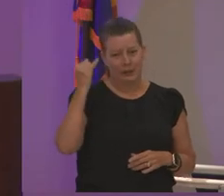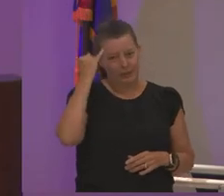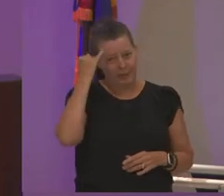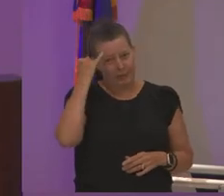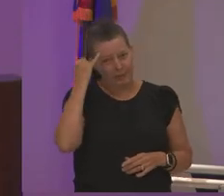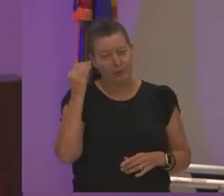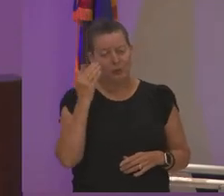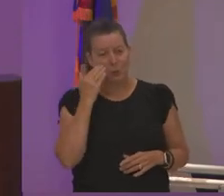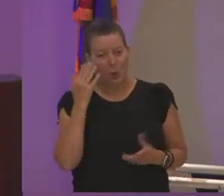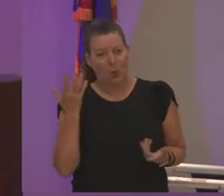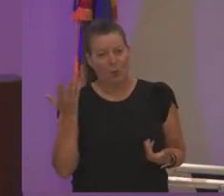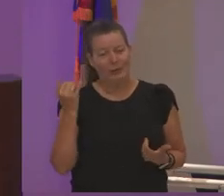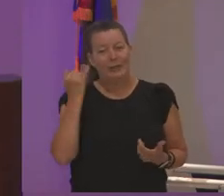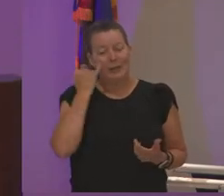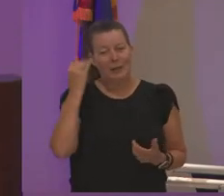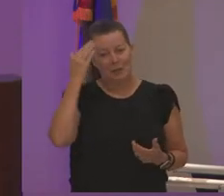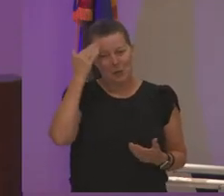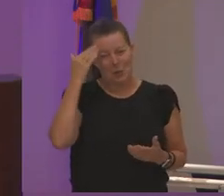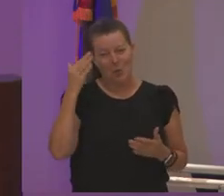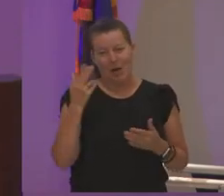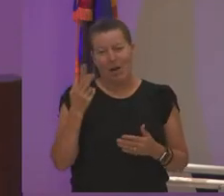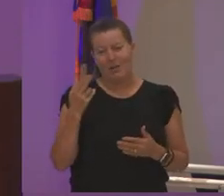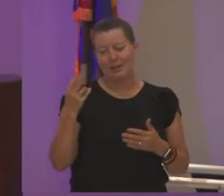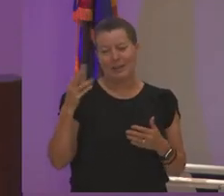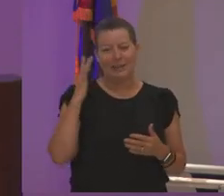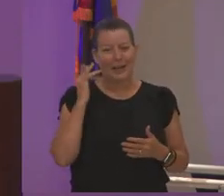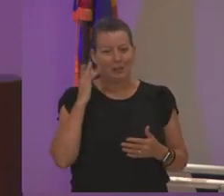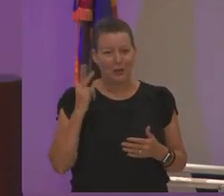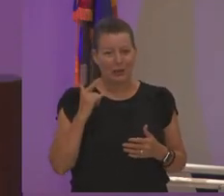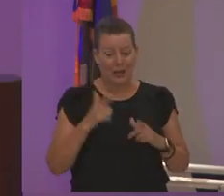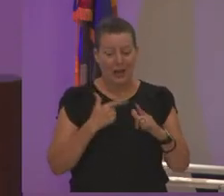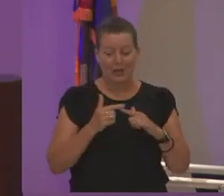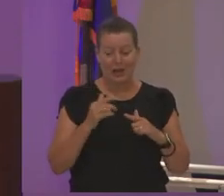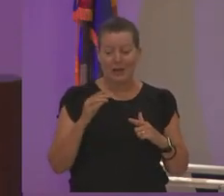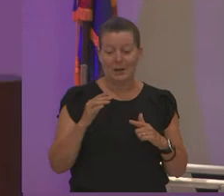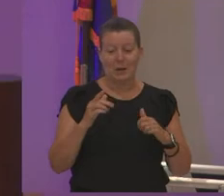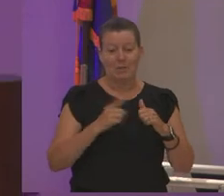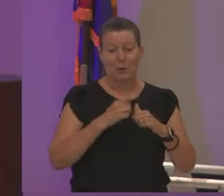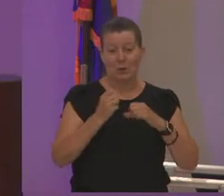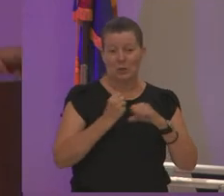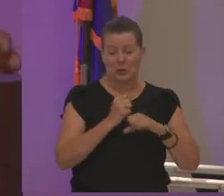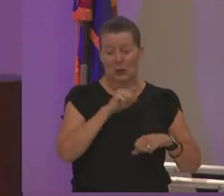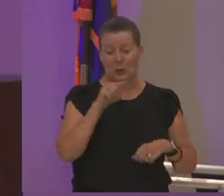and when i tell you that i was going to claremont my first year not usc but my first year you know